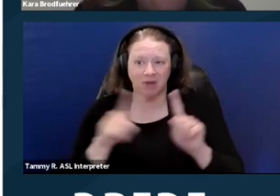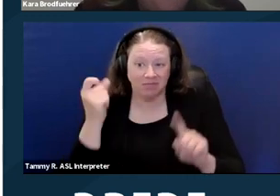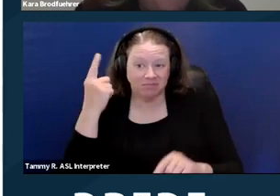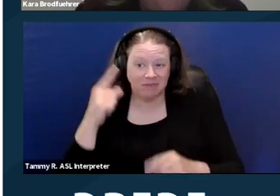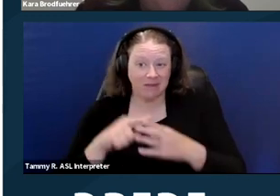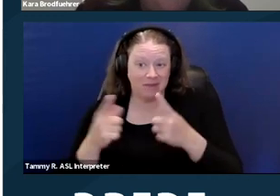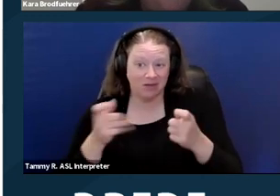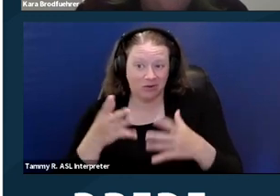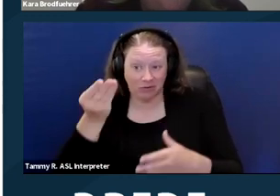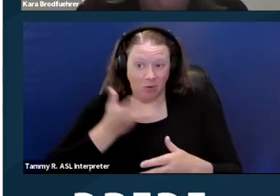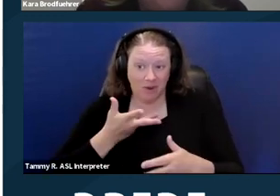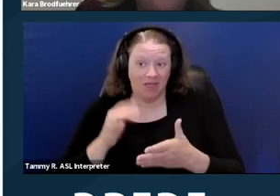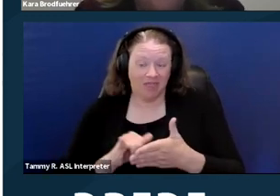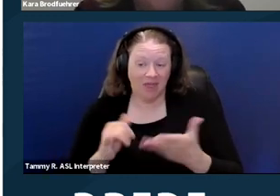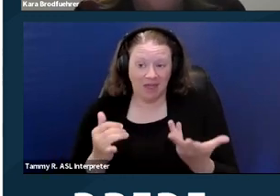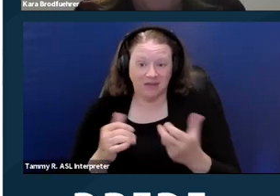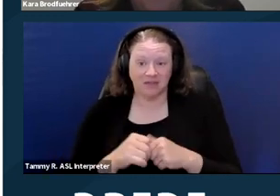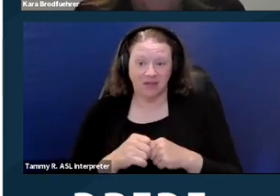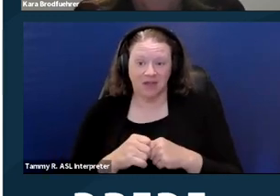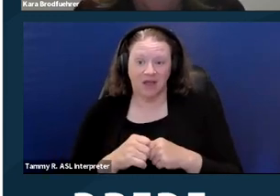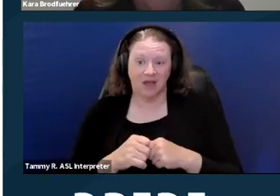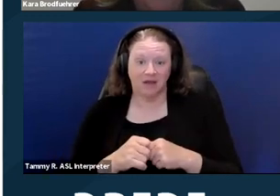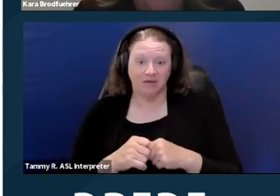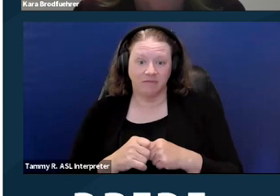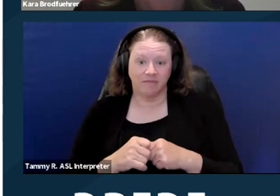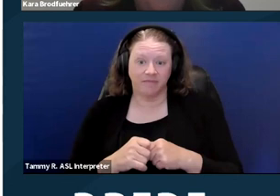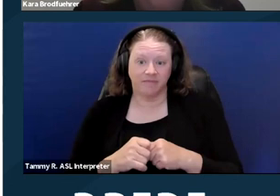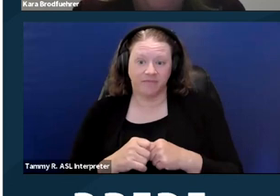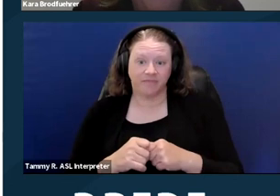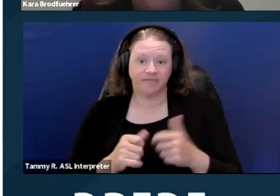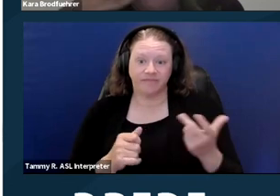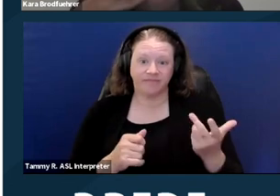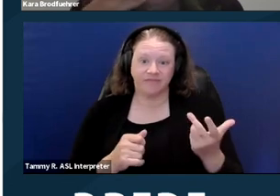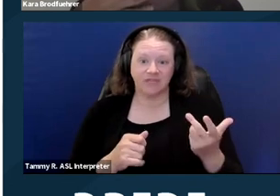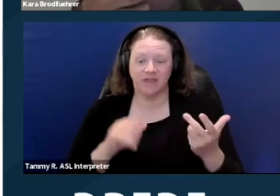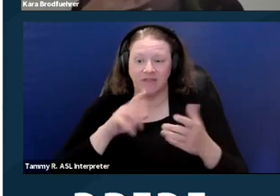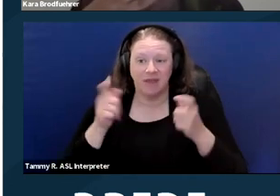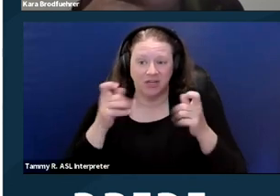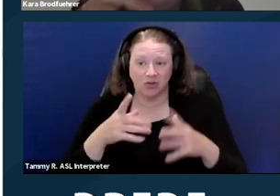if she lived in, quote-unquote, "some sort of group home". Rabiah is obviously very upset about all of this